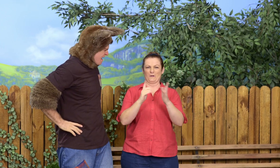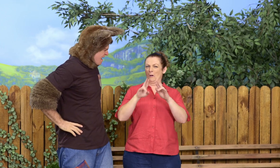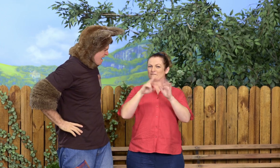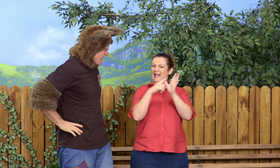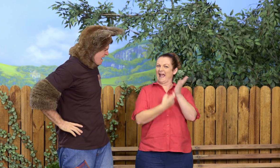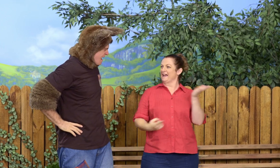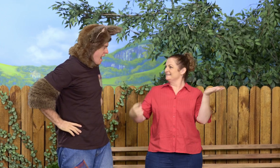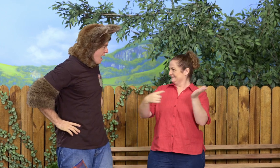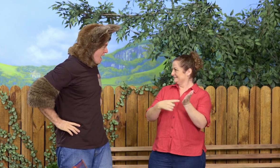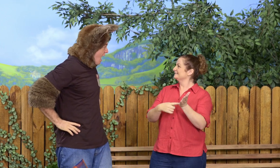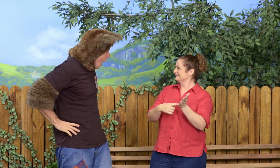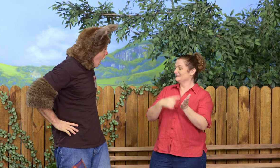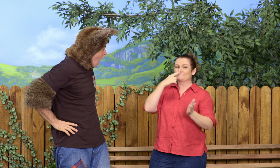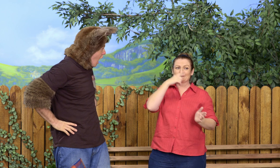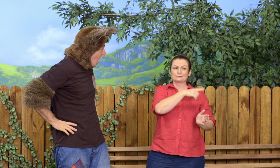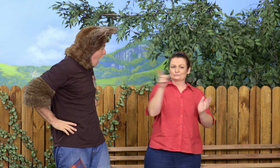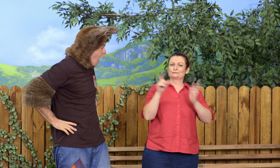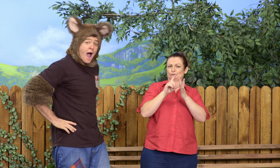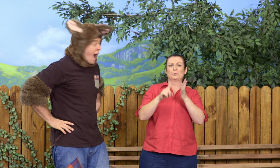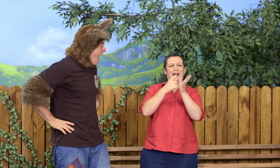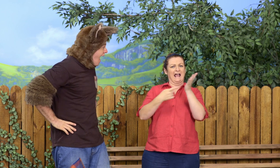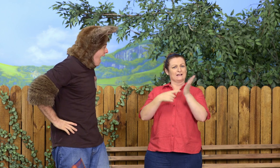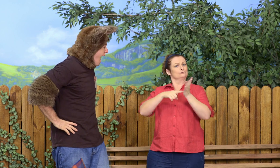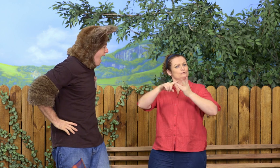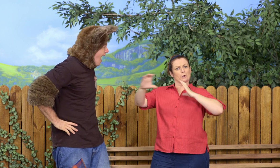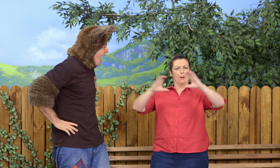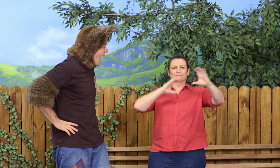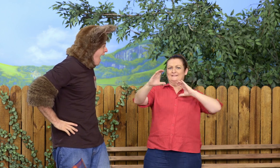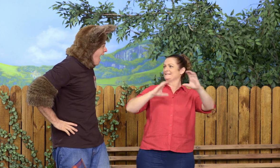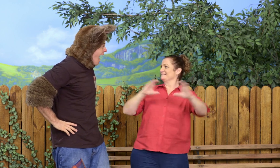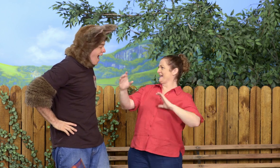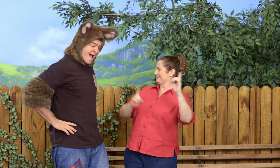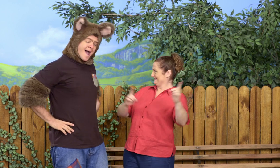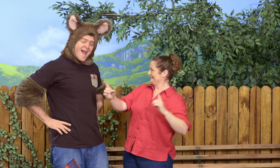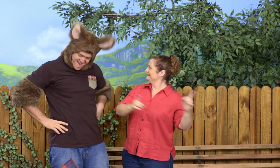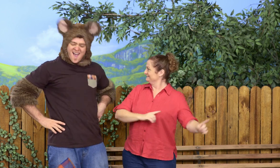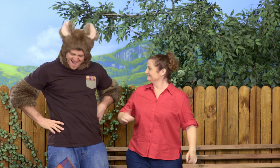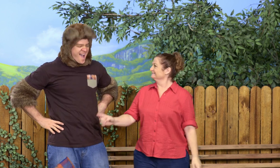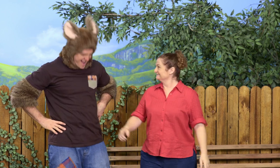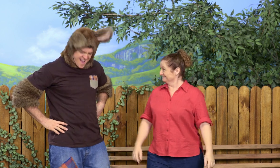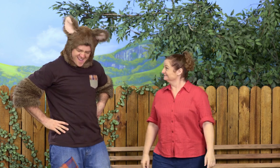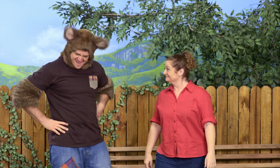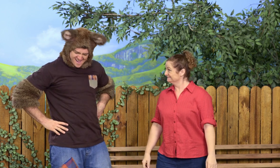Art is a special way, that people can use to communicate with each other. Yeah!